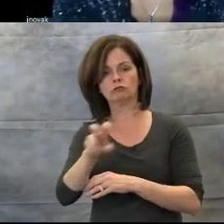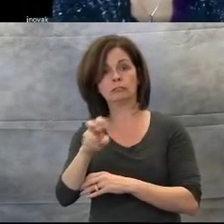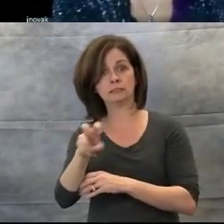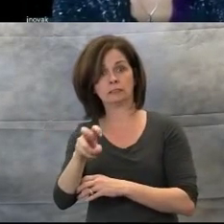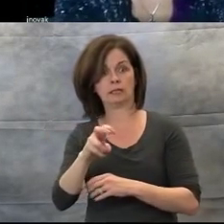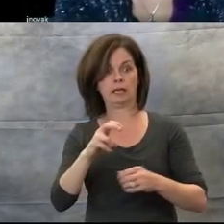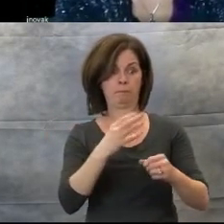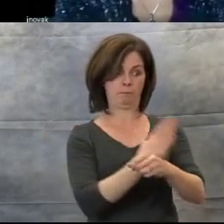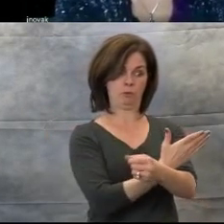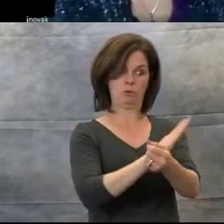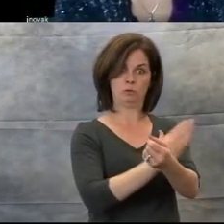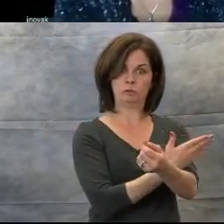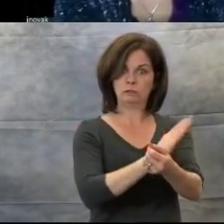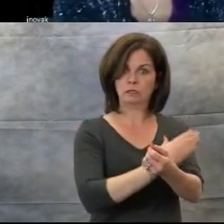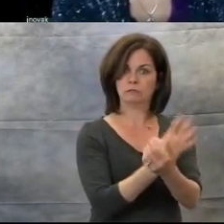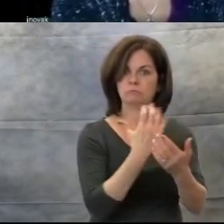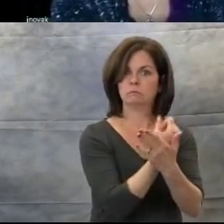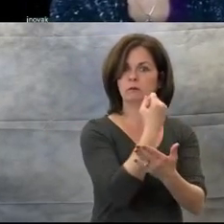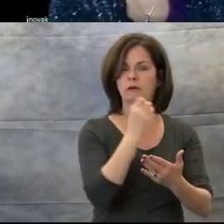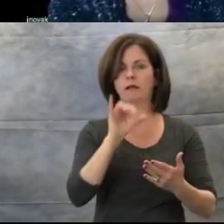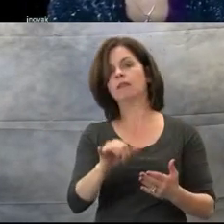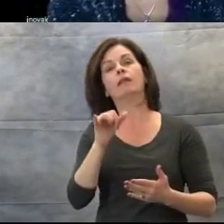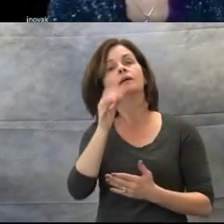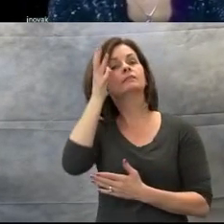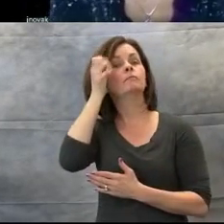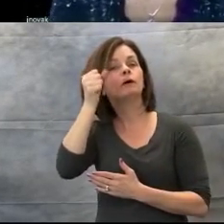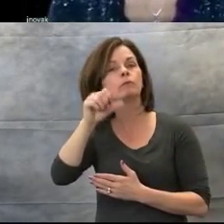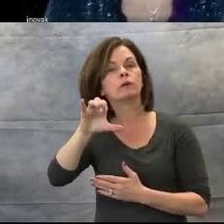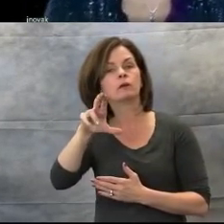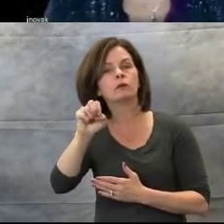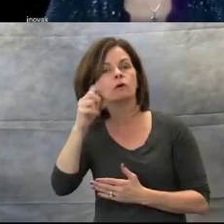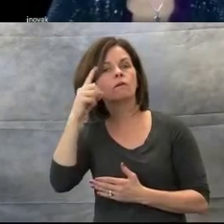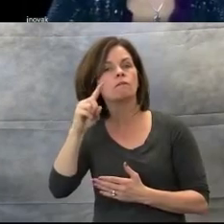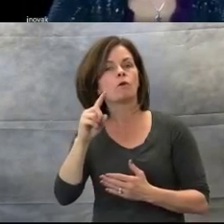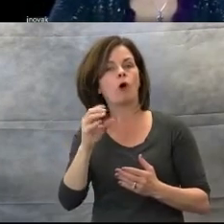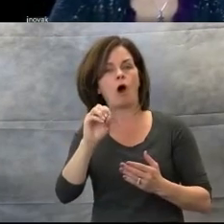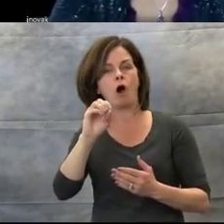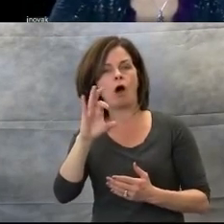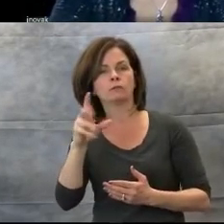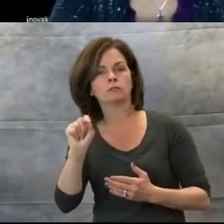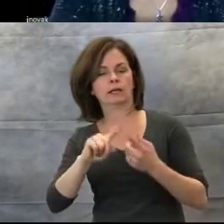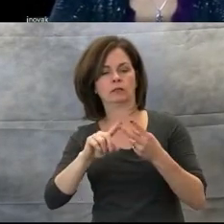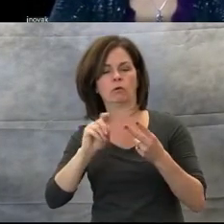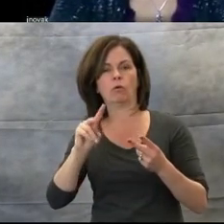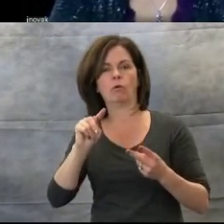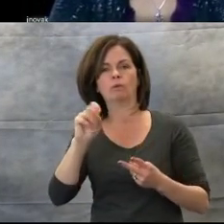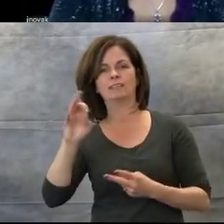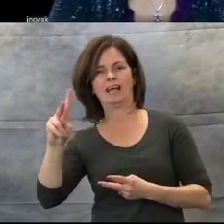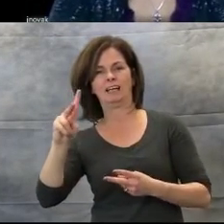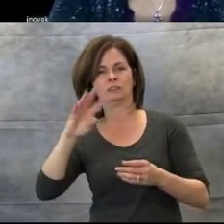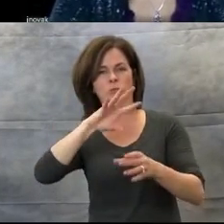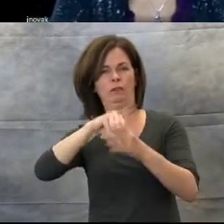cue for objects or tasks in the environment.